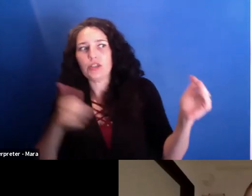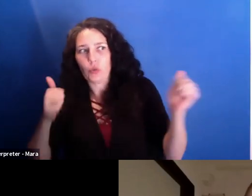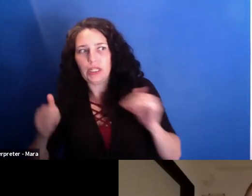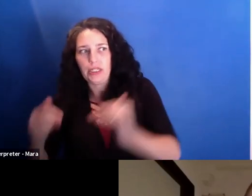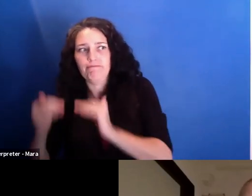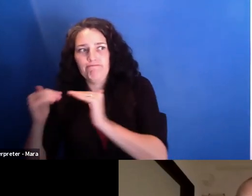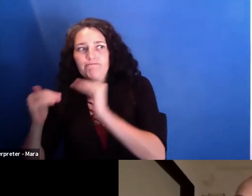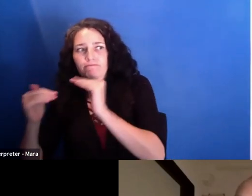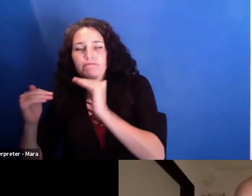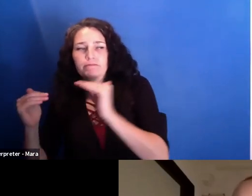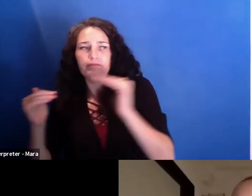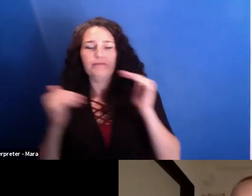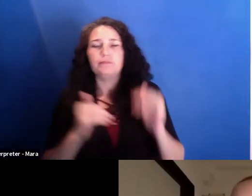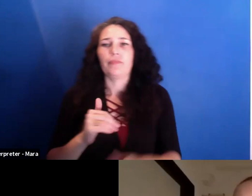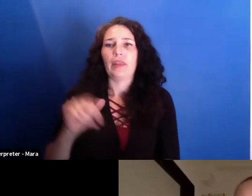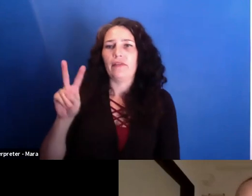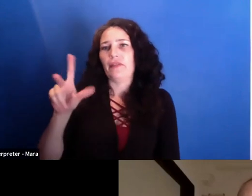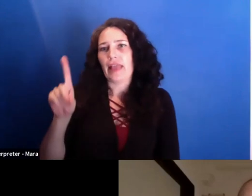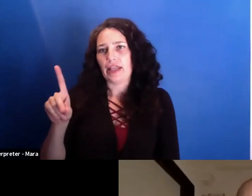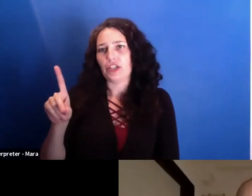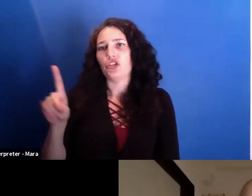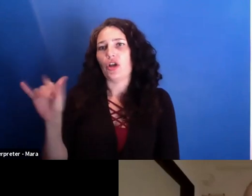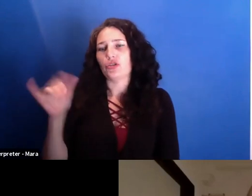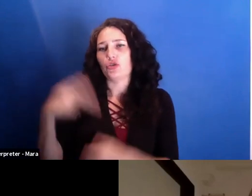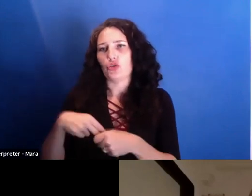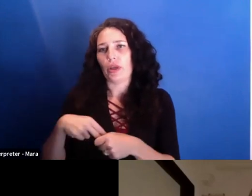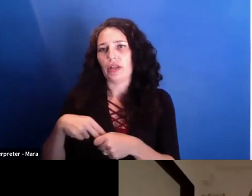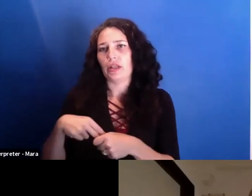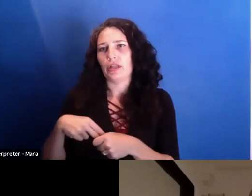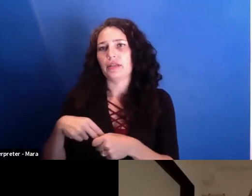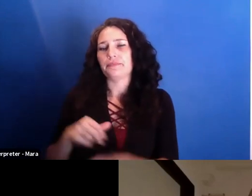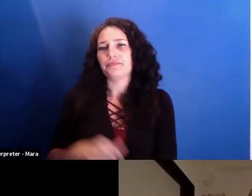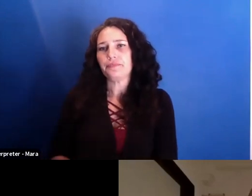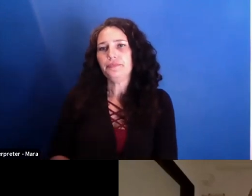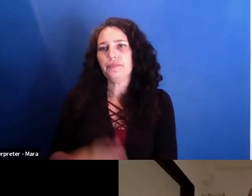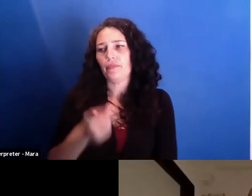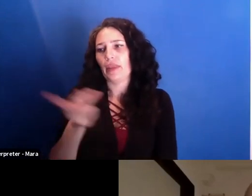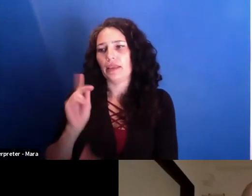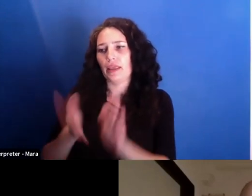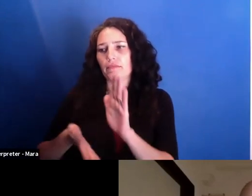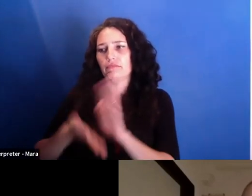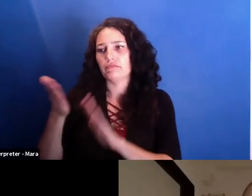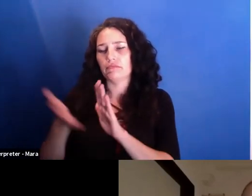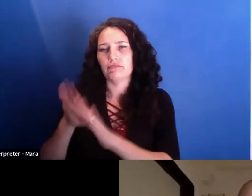And Vlad also joined this party. And they ran with the party now in the local elections